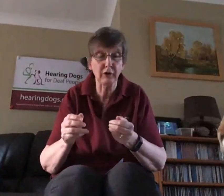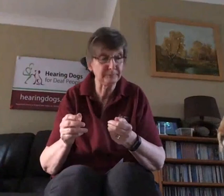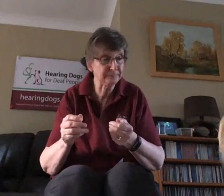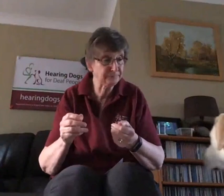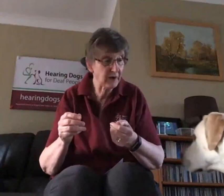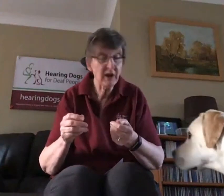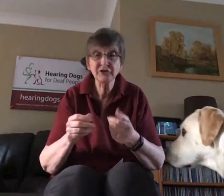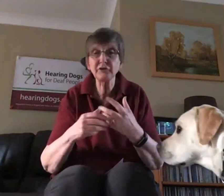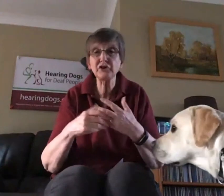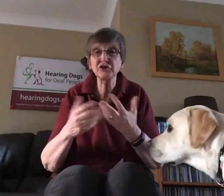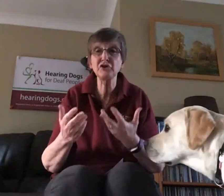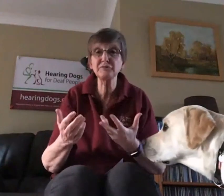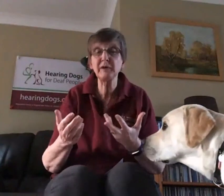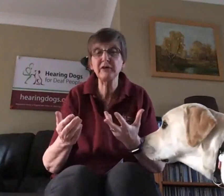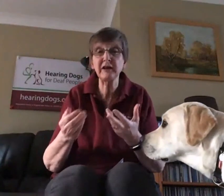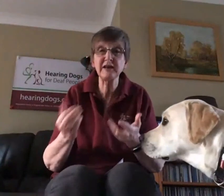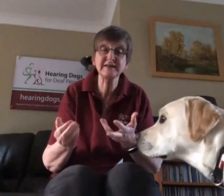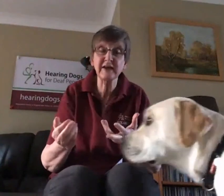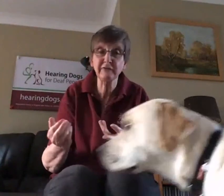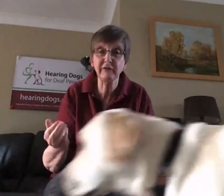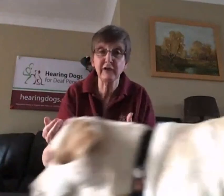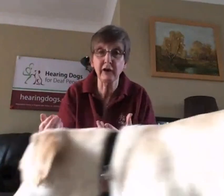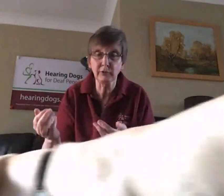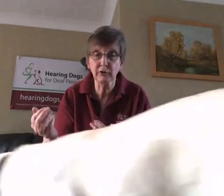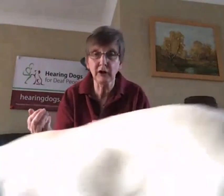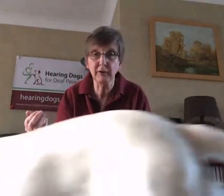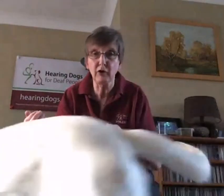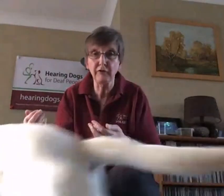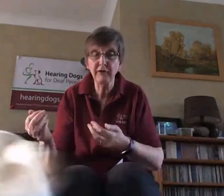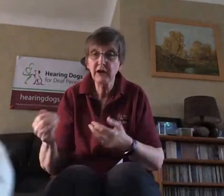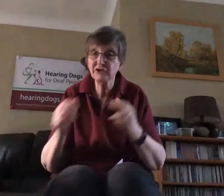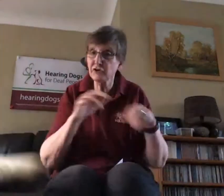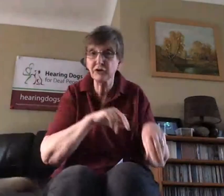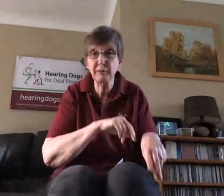So that shows me that it is definitely the alarm clock going off it's not the postman